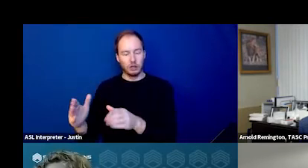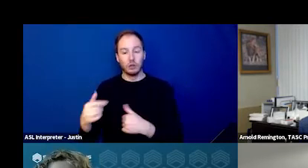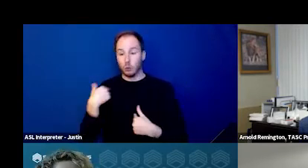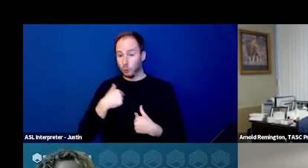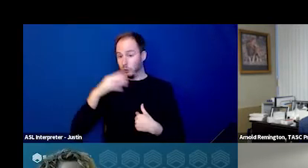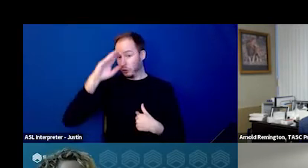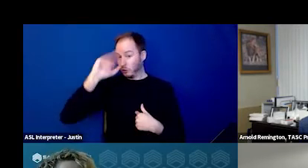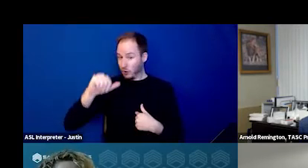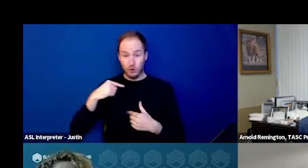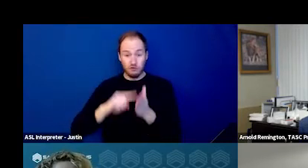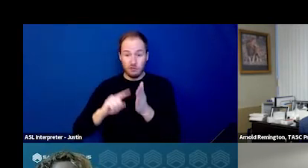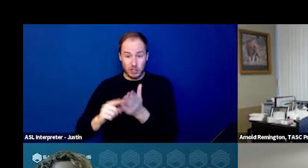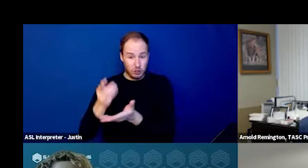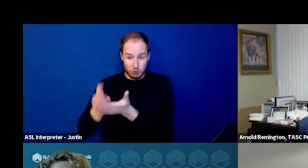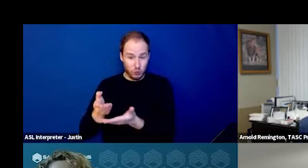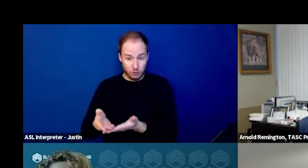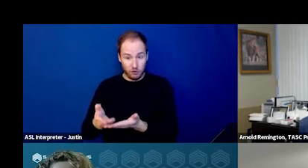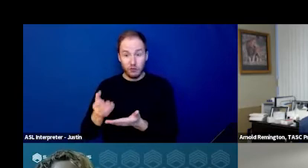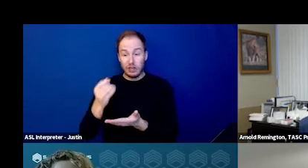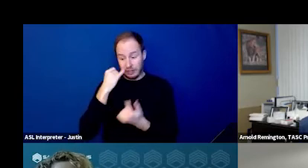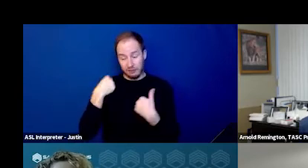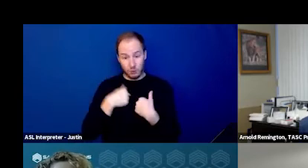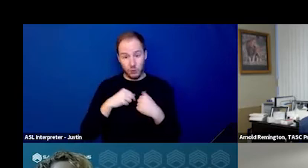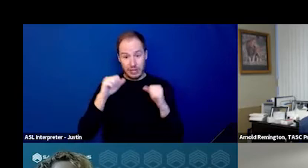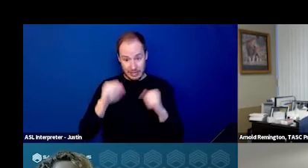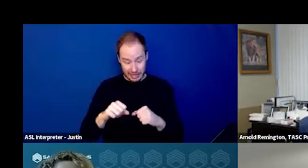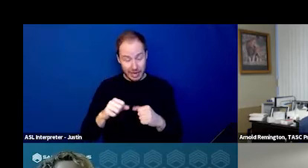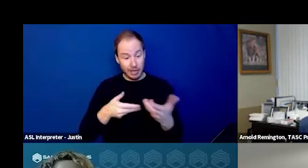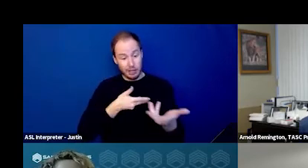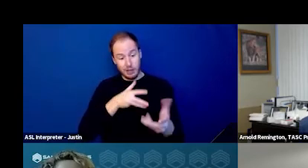we know when we're able to make that engagement, that...